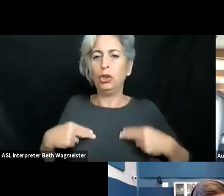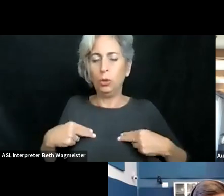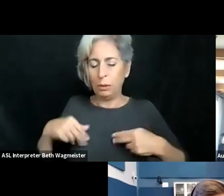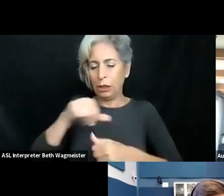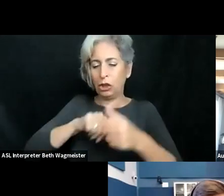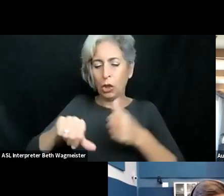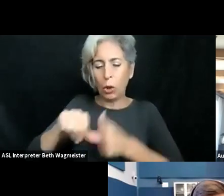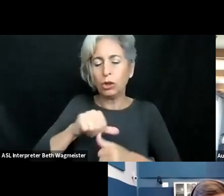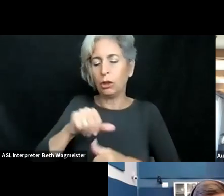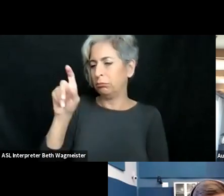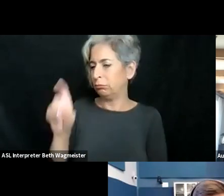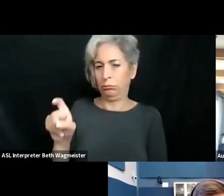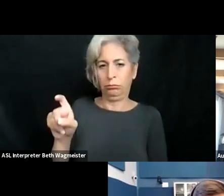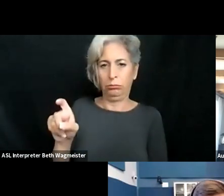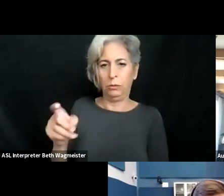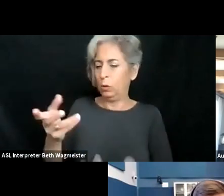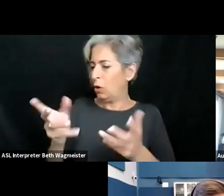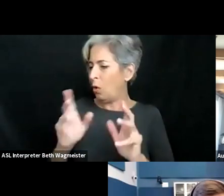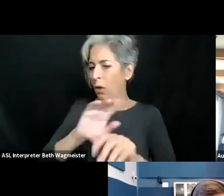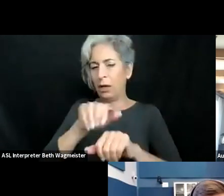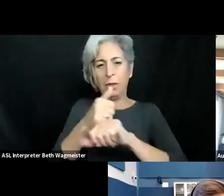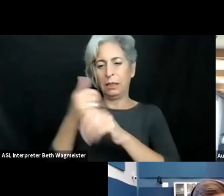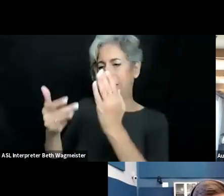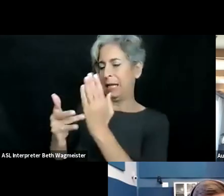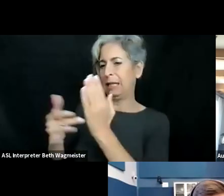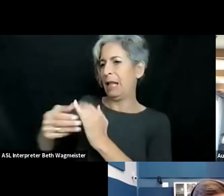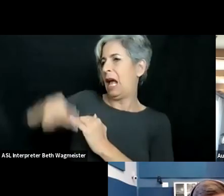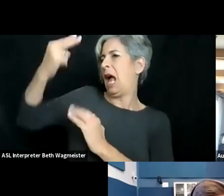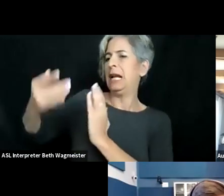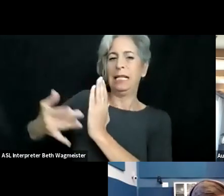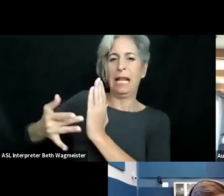forget that the issue of inclusion is first of all